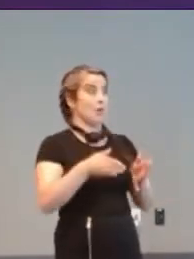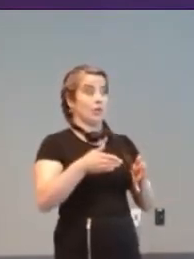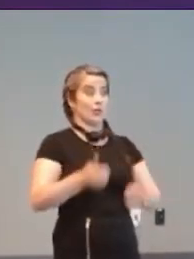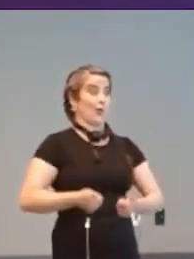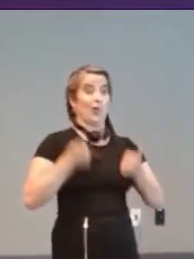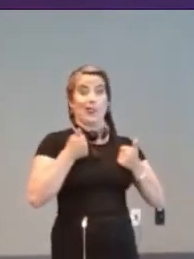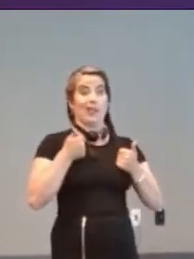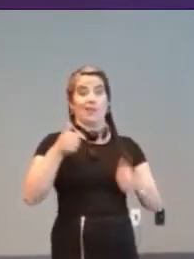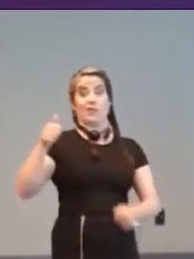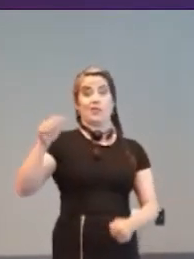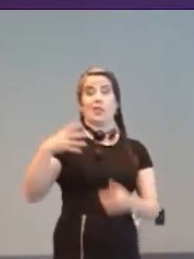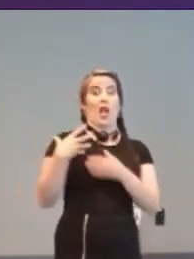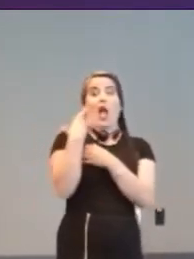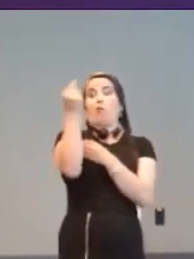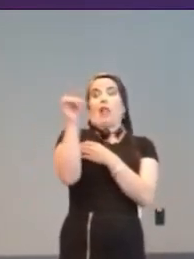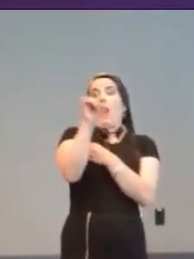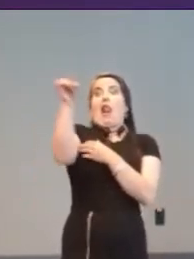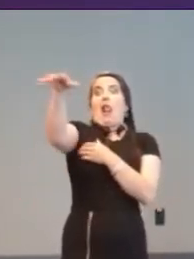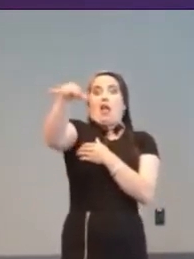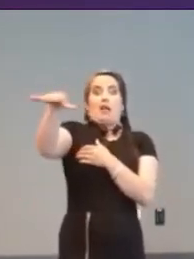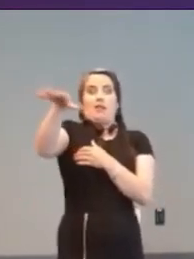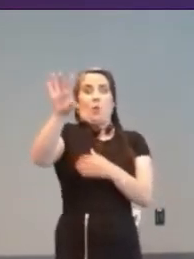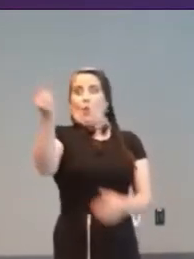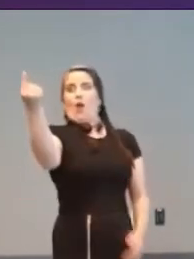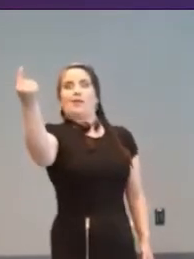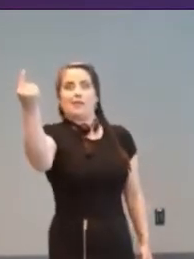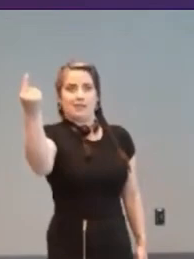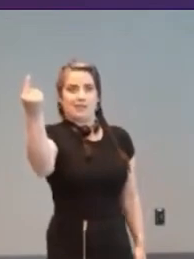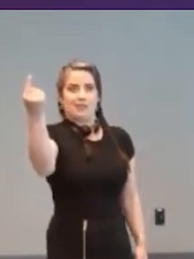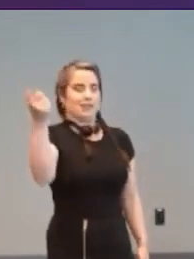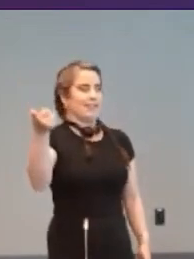doesn't know anyone has a bash at it and tries to make something accessible they can still do